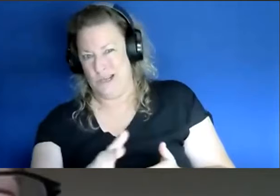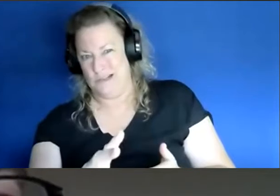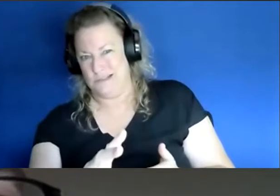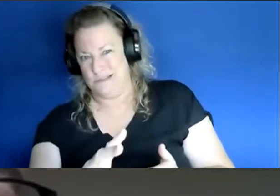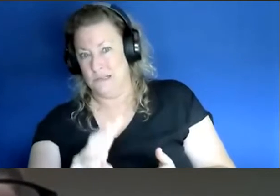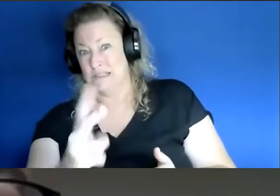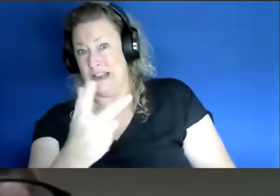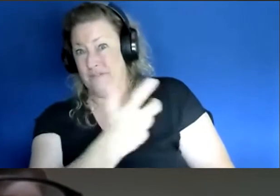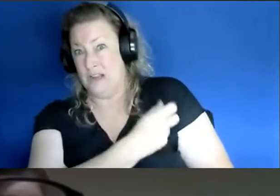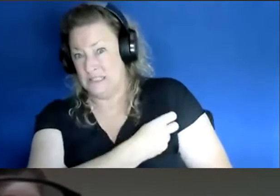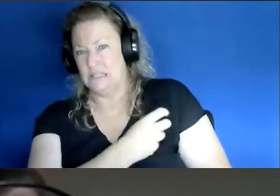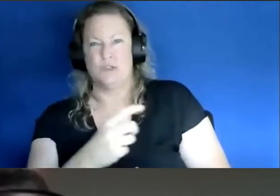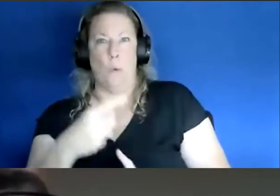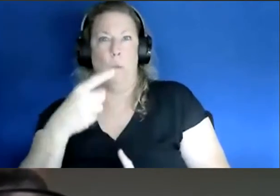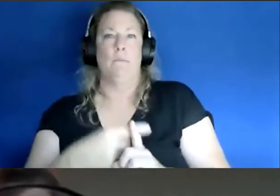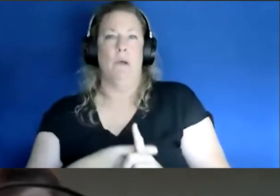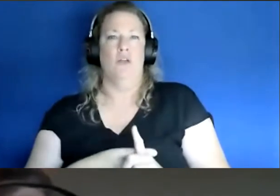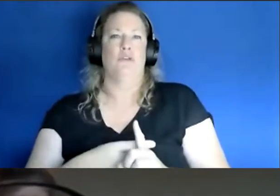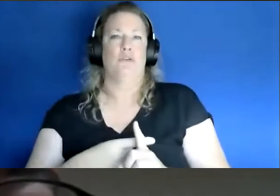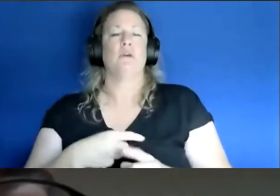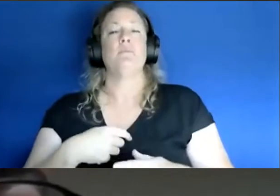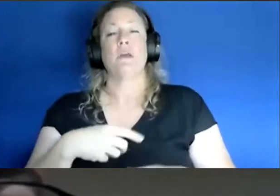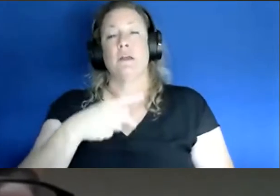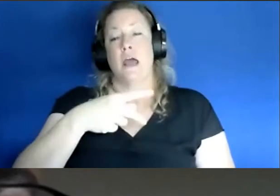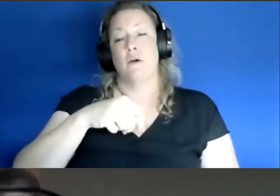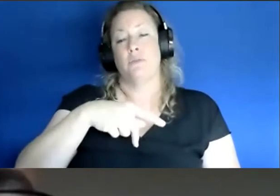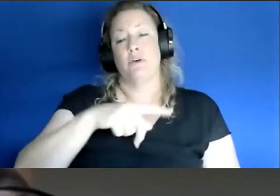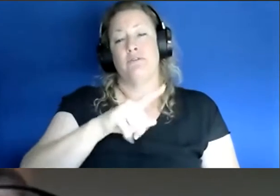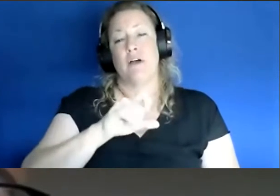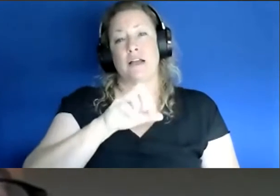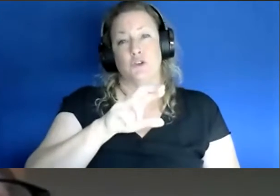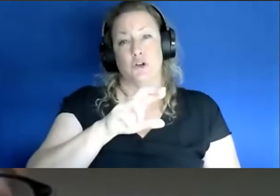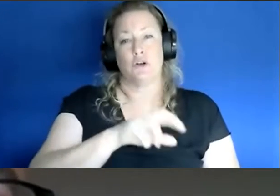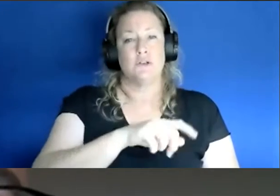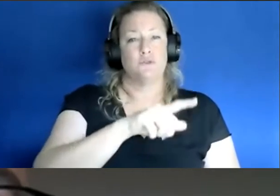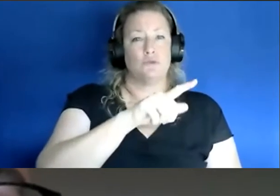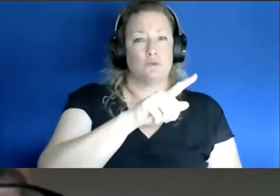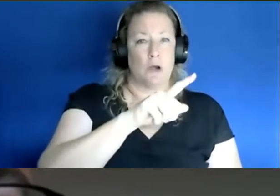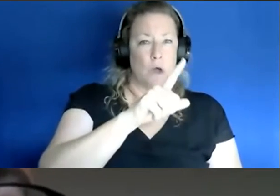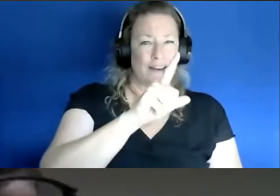you know, is one shot and then you get your second shot 21 days later Mcdonough is 28 days later. So